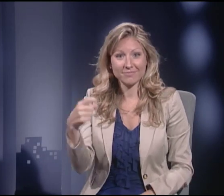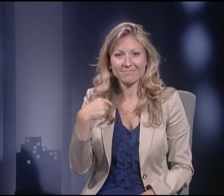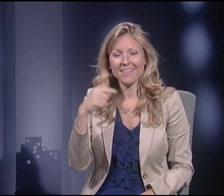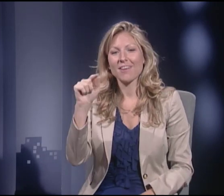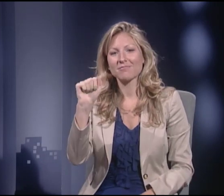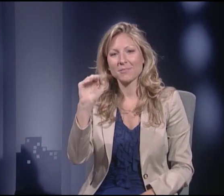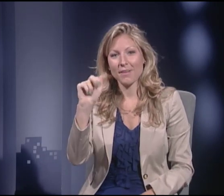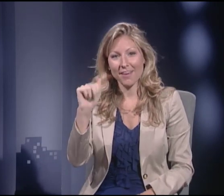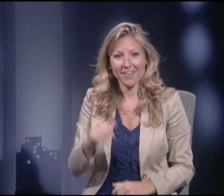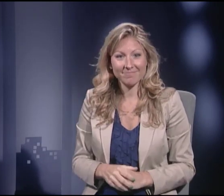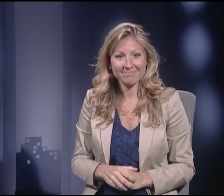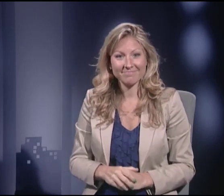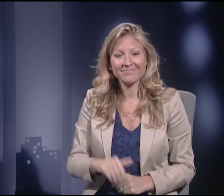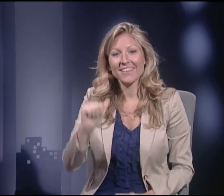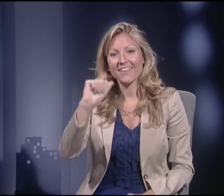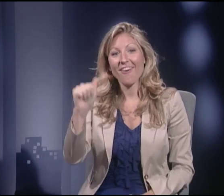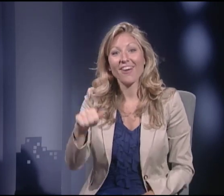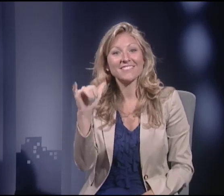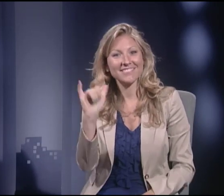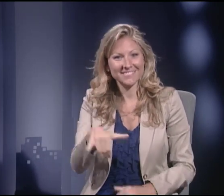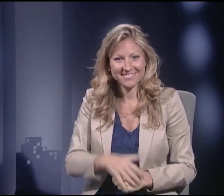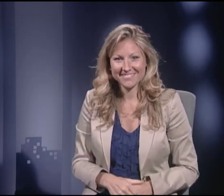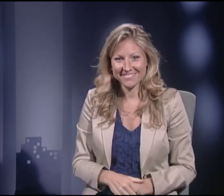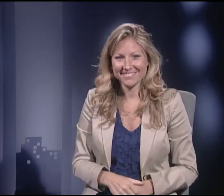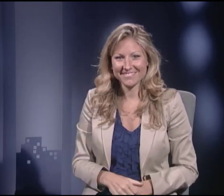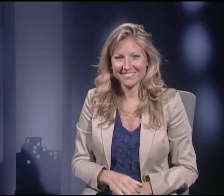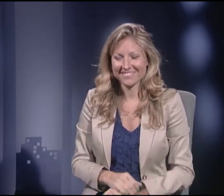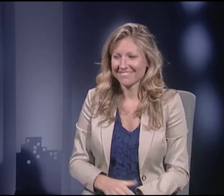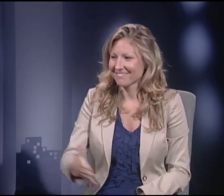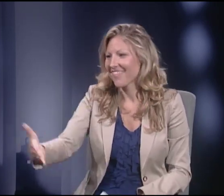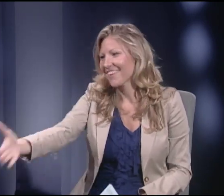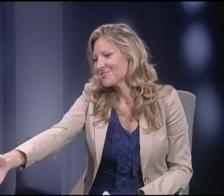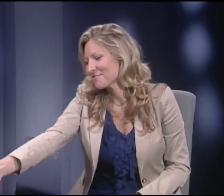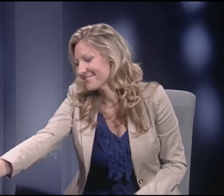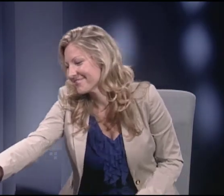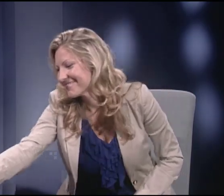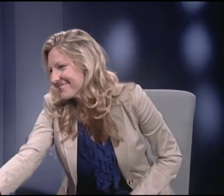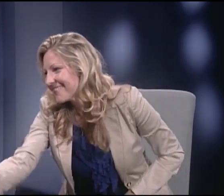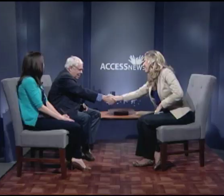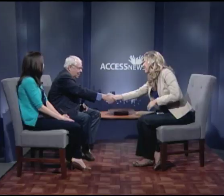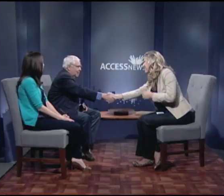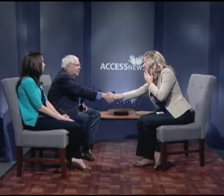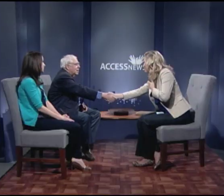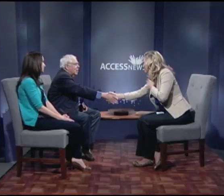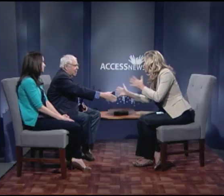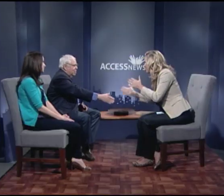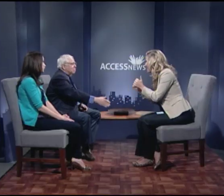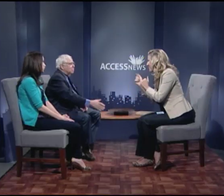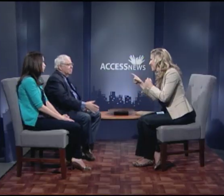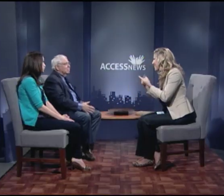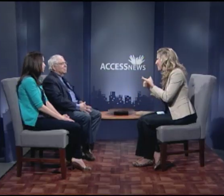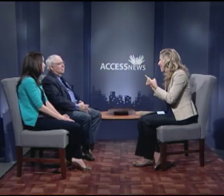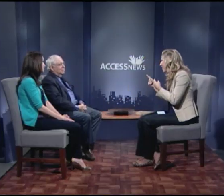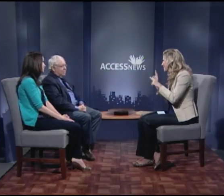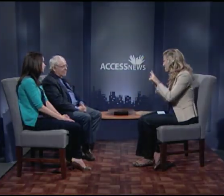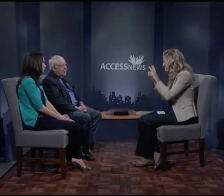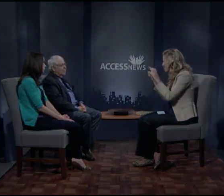For ACCESS News, I'm Tamara and that's Austin. Thank you Professor Levinson. Thank you. I really appreciate it.